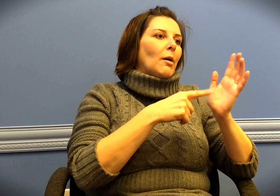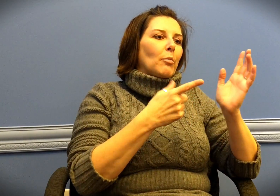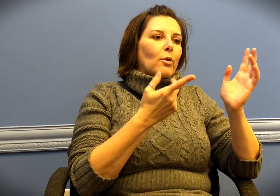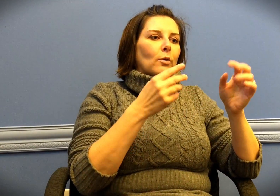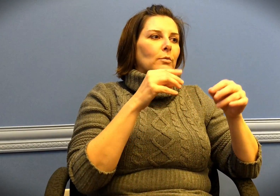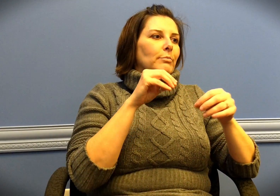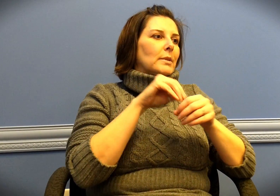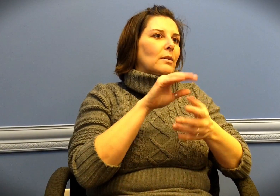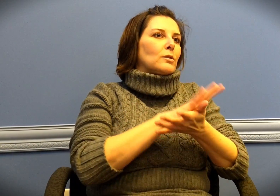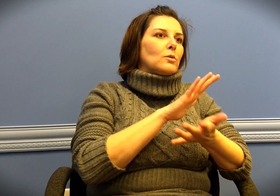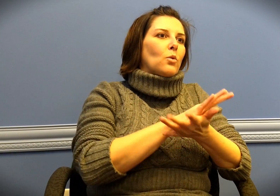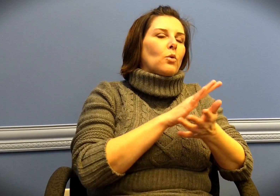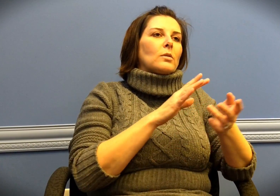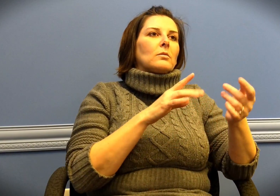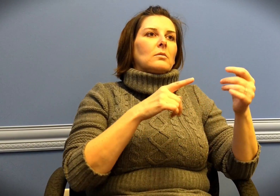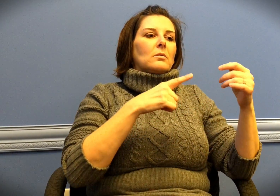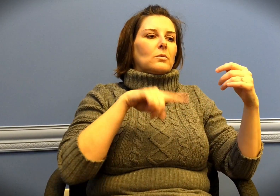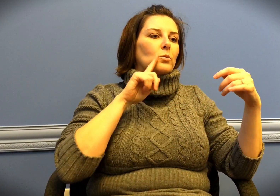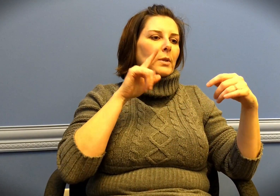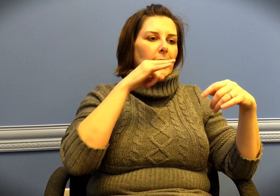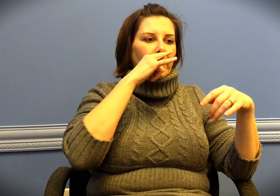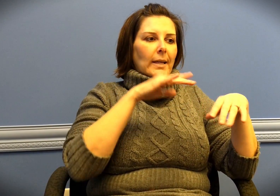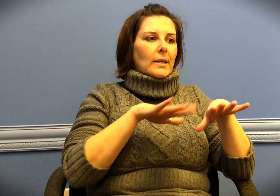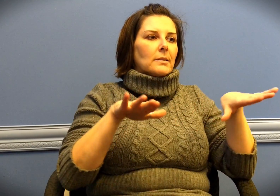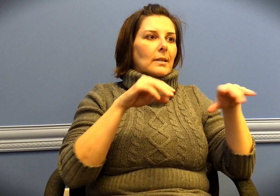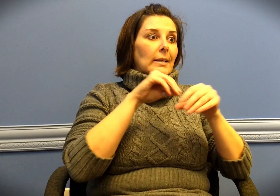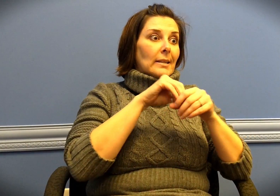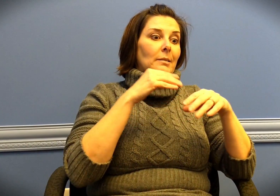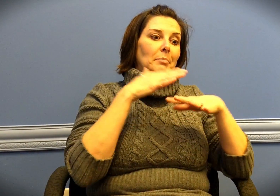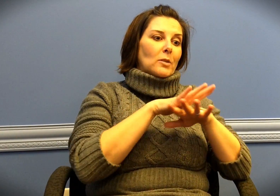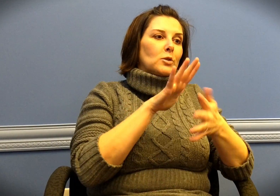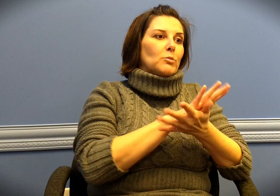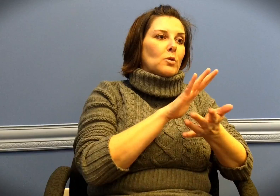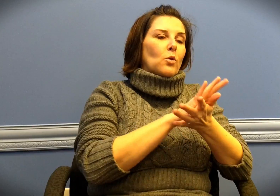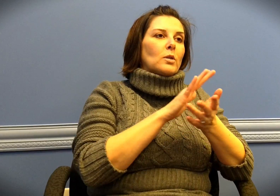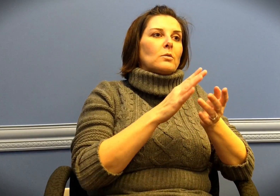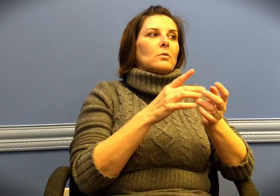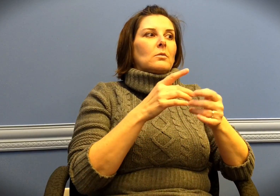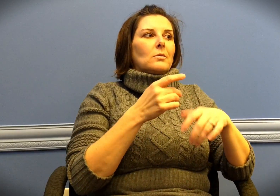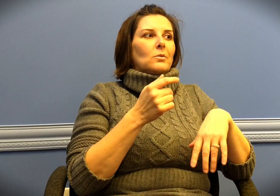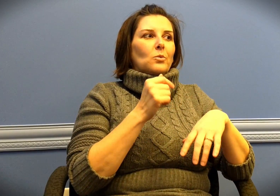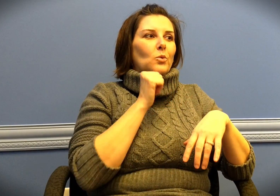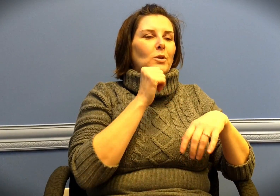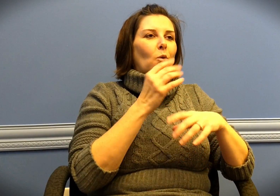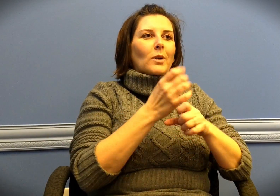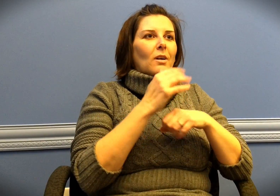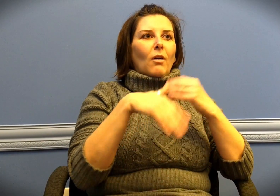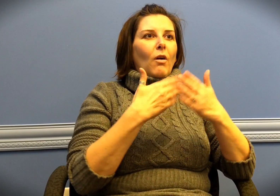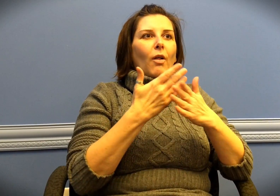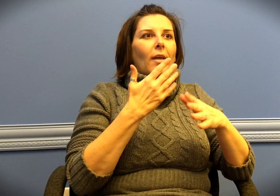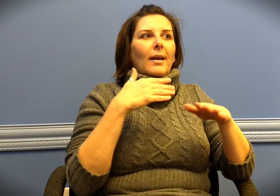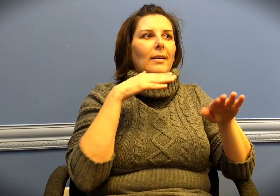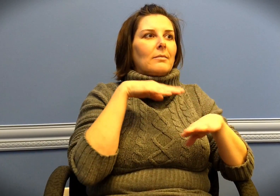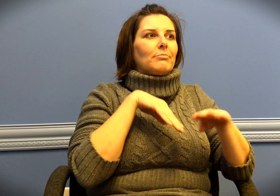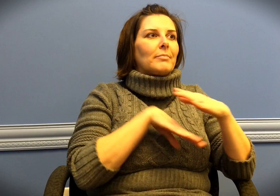For example in schools with Deaf children, especially in mainstream schools, we didn't receive all the